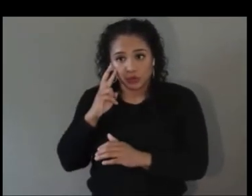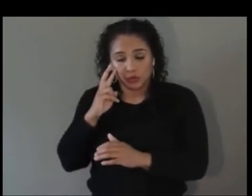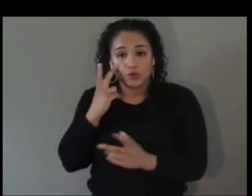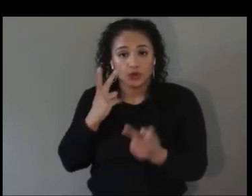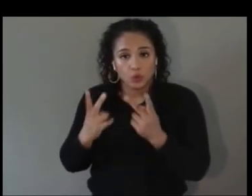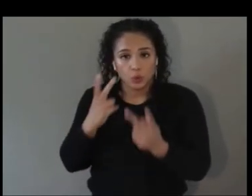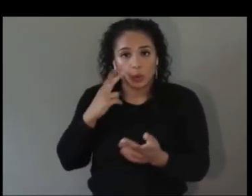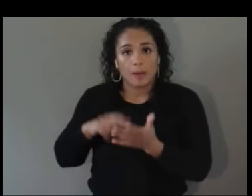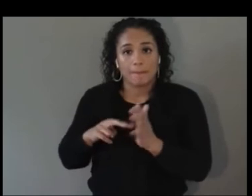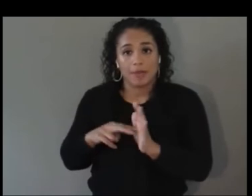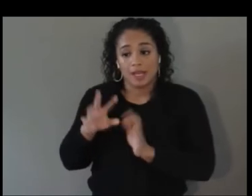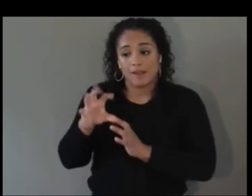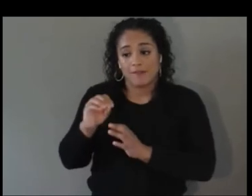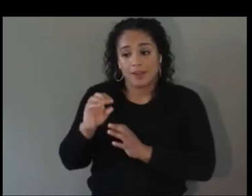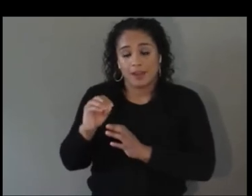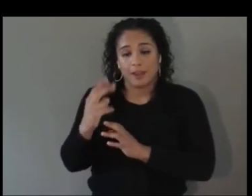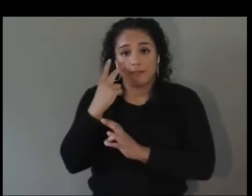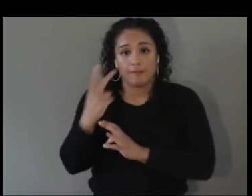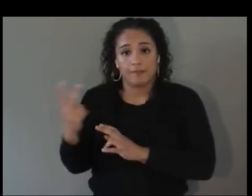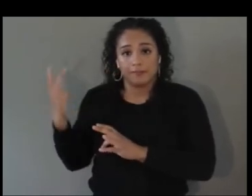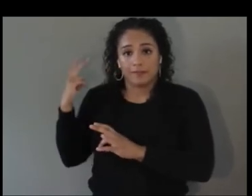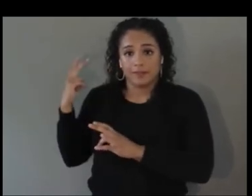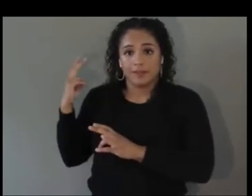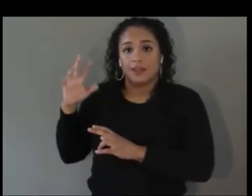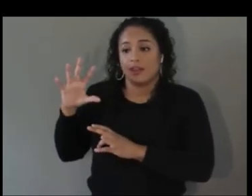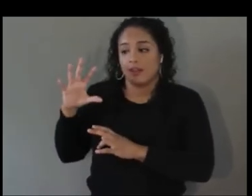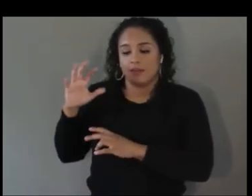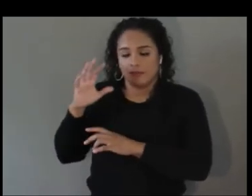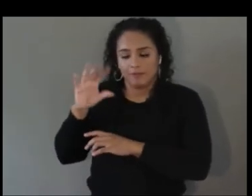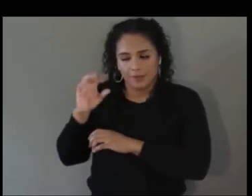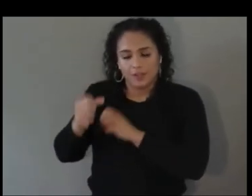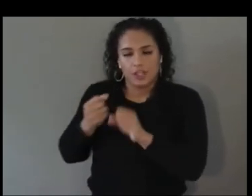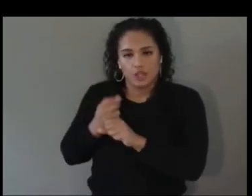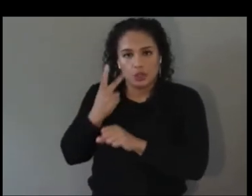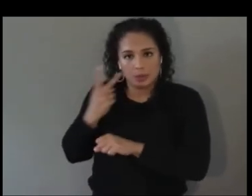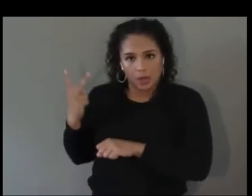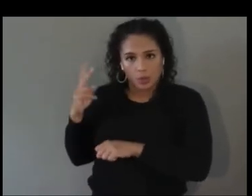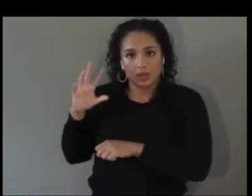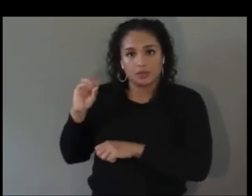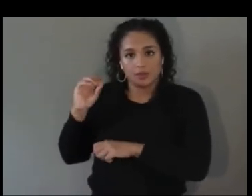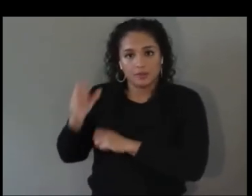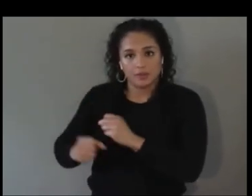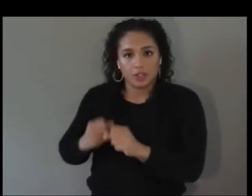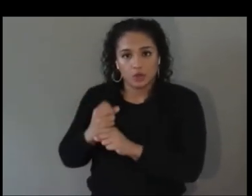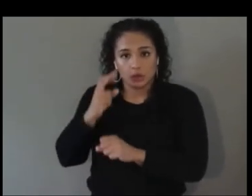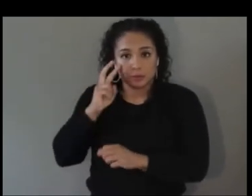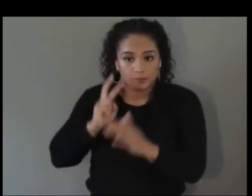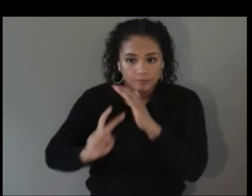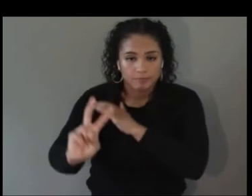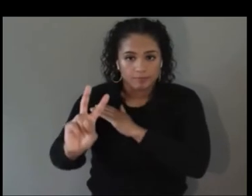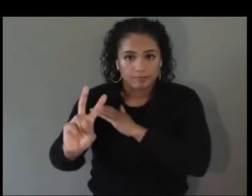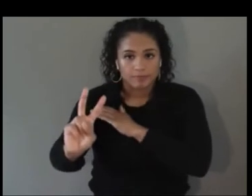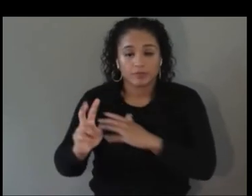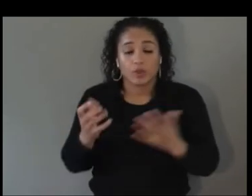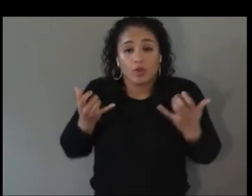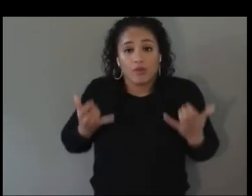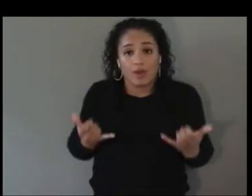and right now, 2020, we're at this inflection point where if you go back in time, accessible like